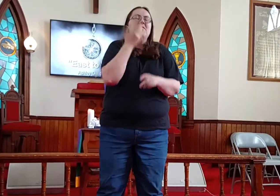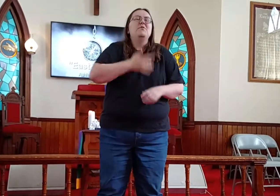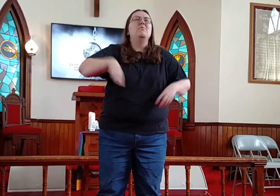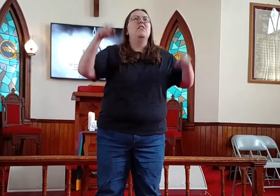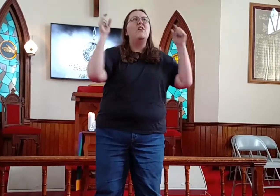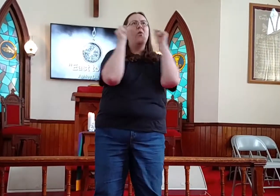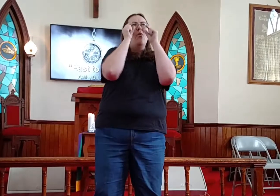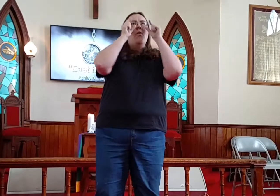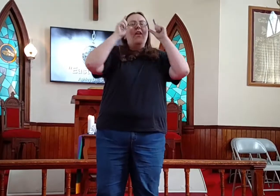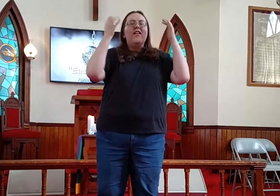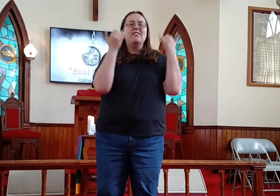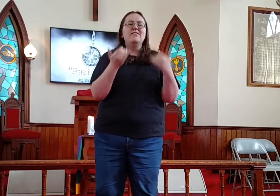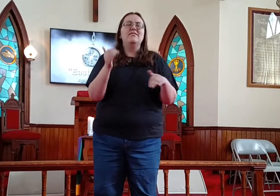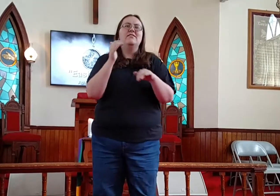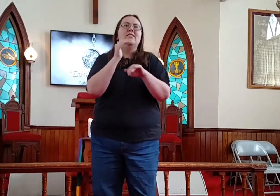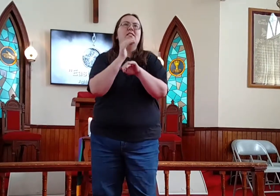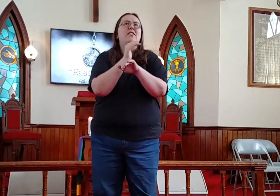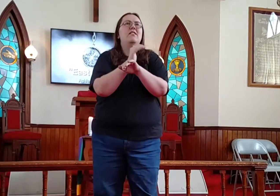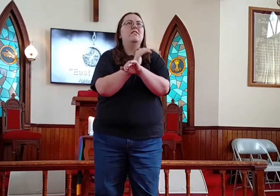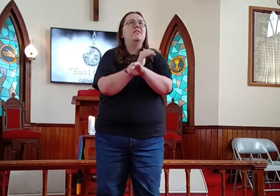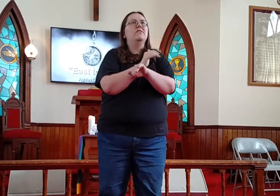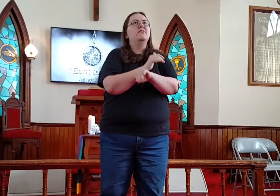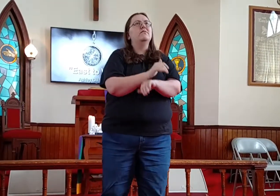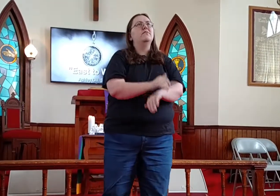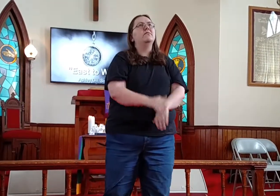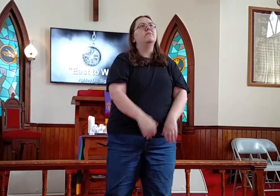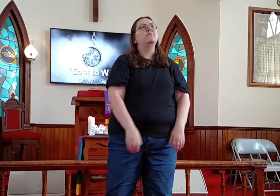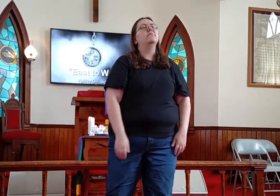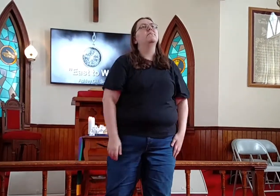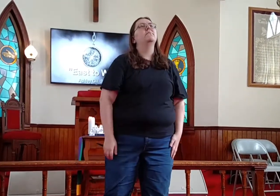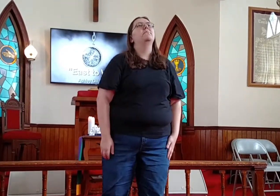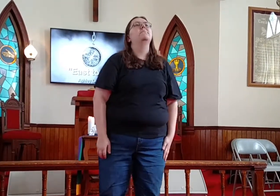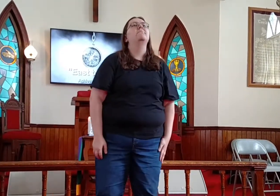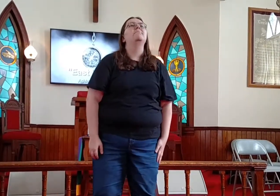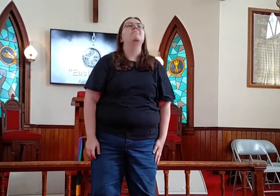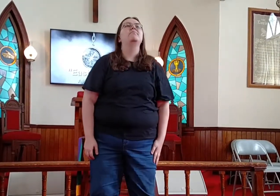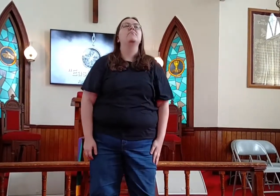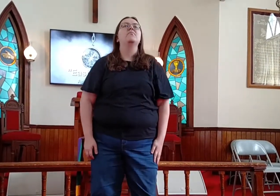Keeps me awake tonight